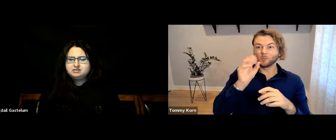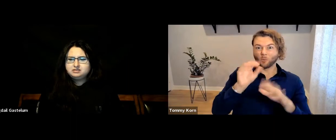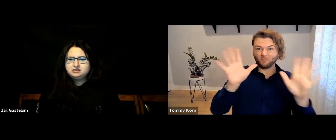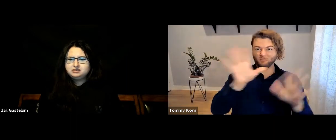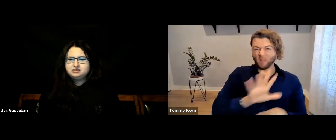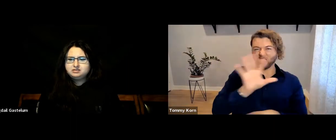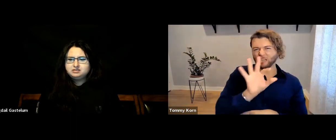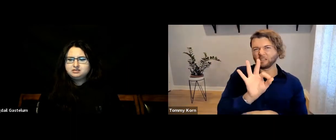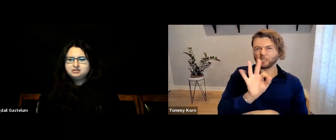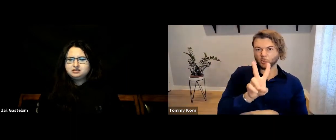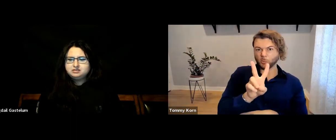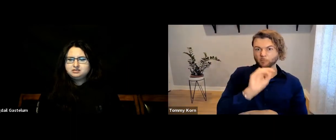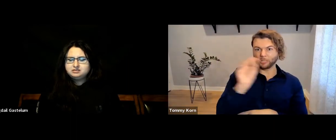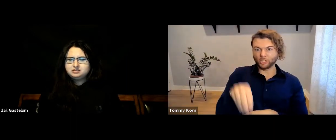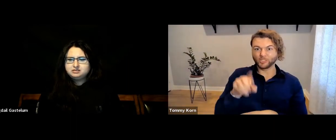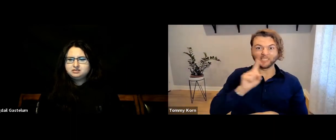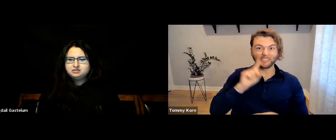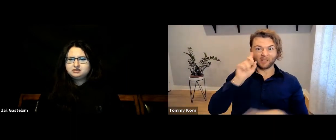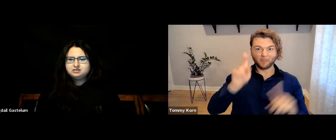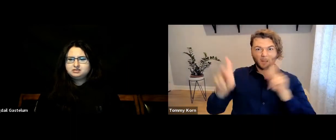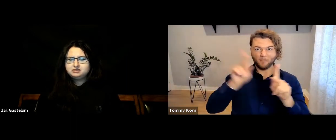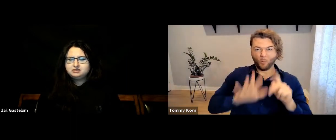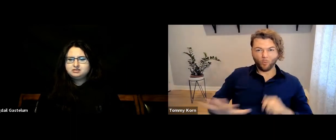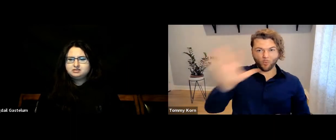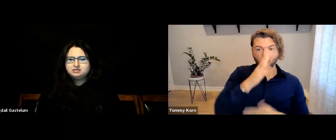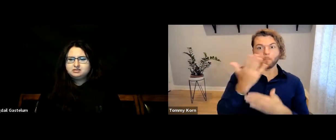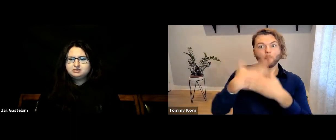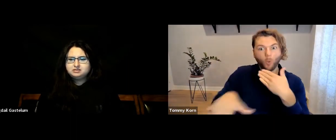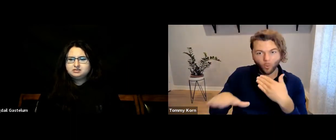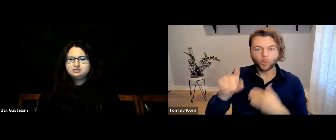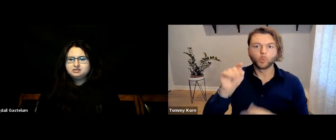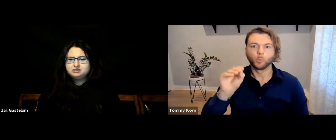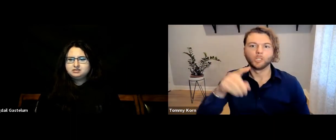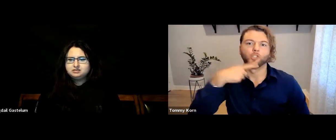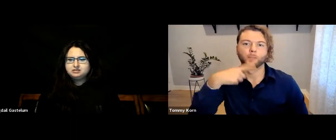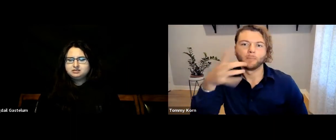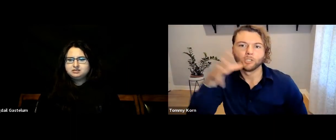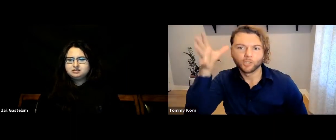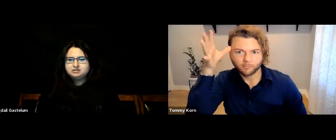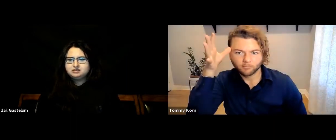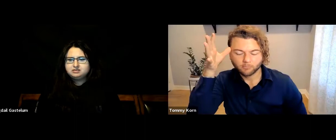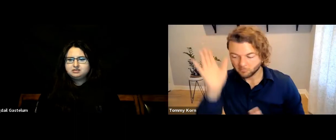And right now, about 92 percent of Deaf people are born to hearing parents.